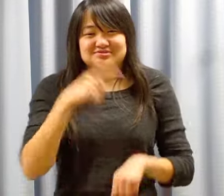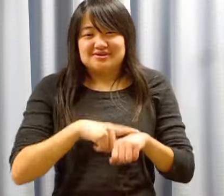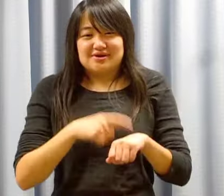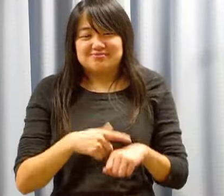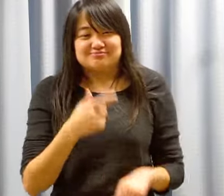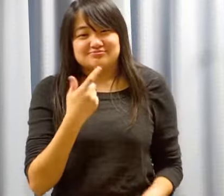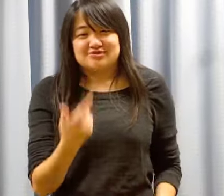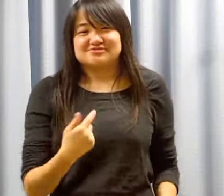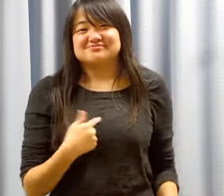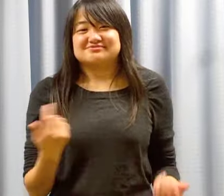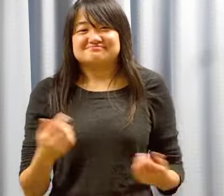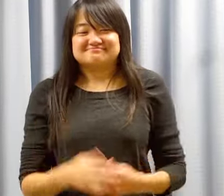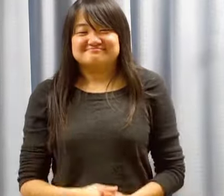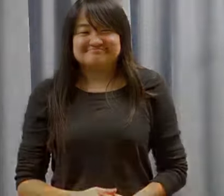Thanks for your time watching. =)